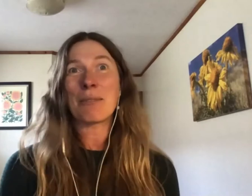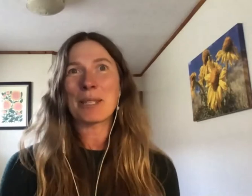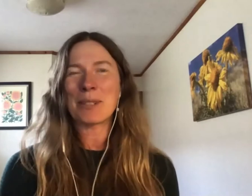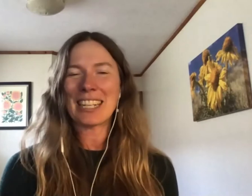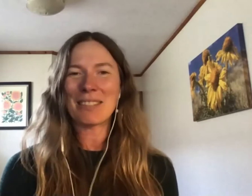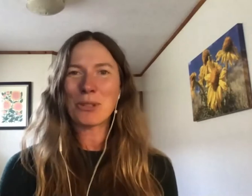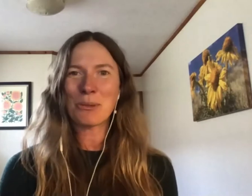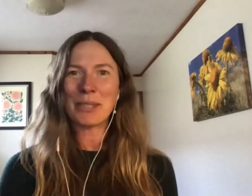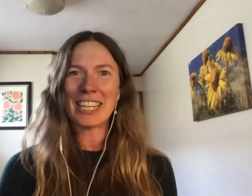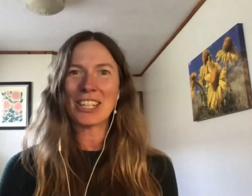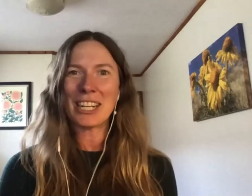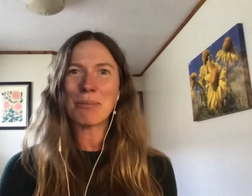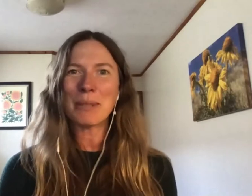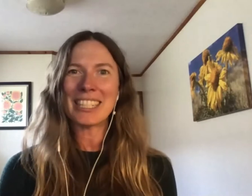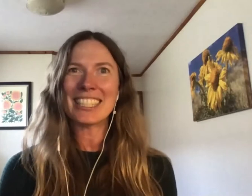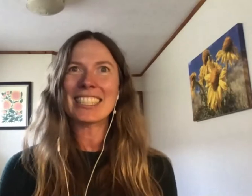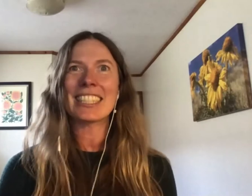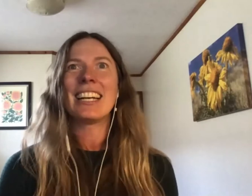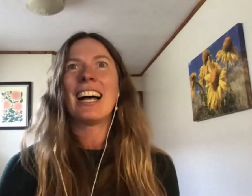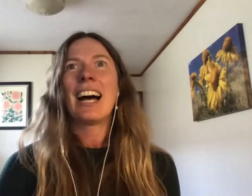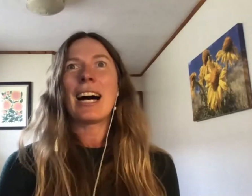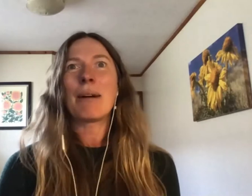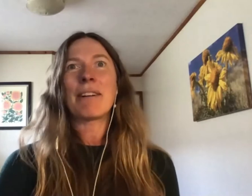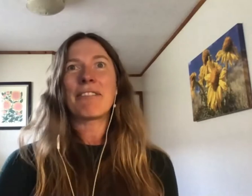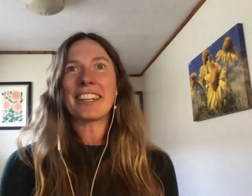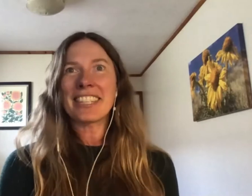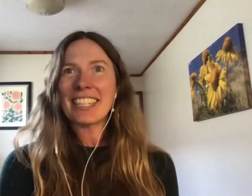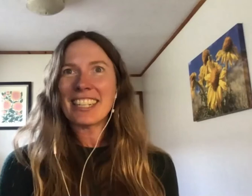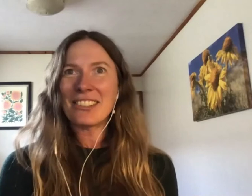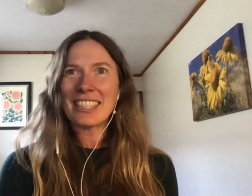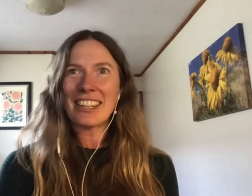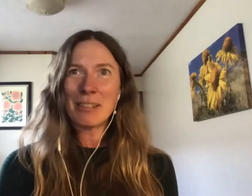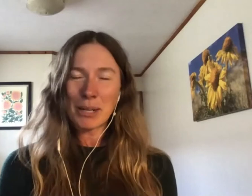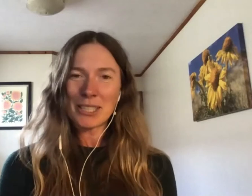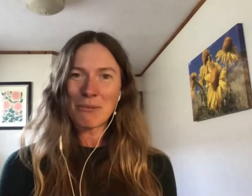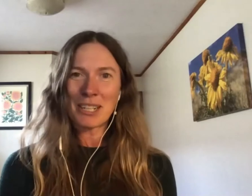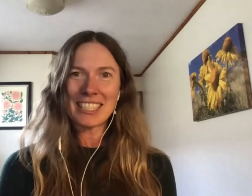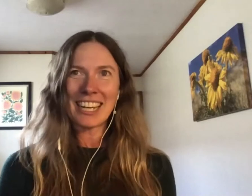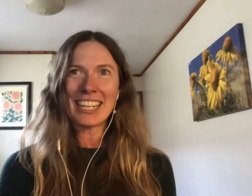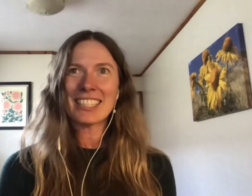us protect some truly incredible places. Finally, a note that our in-person walks and hikes